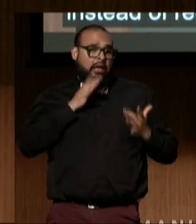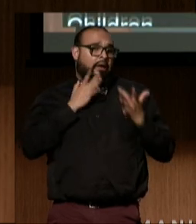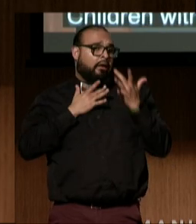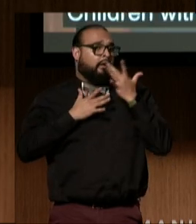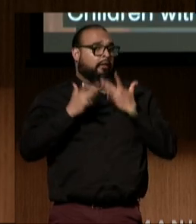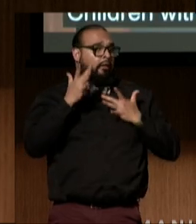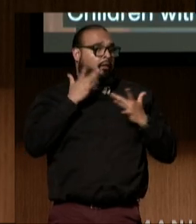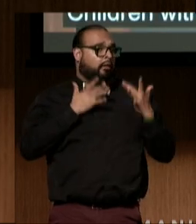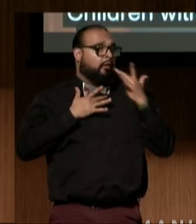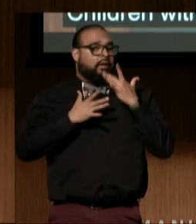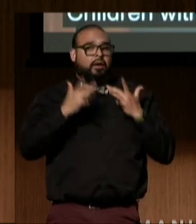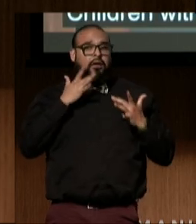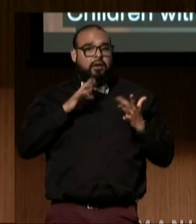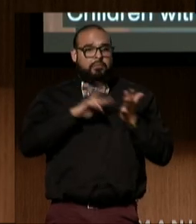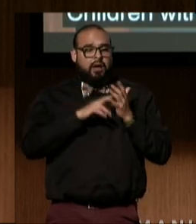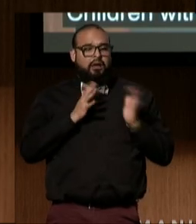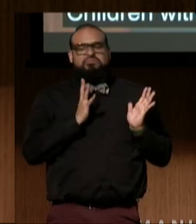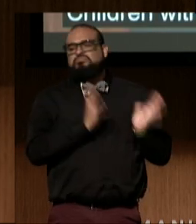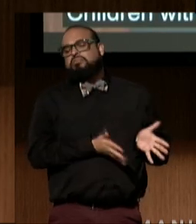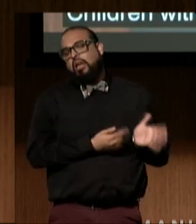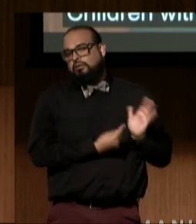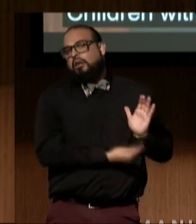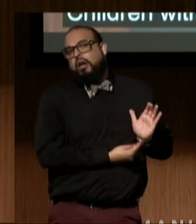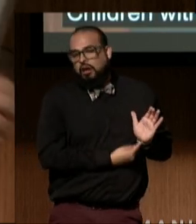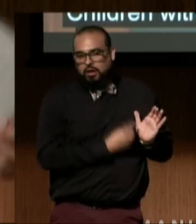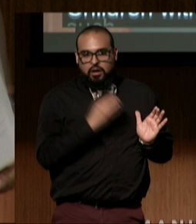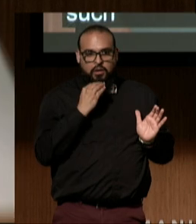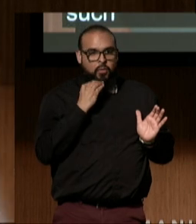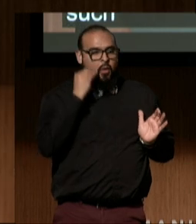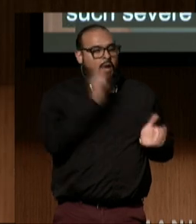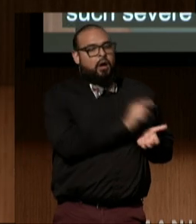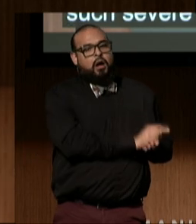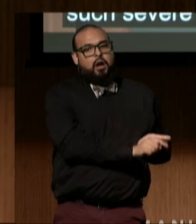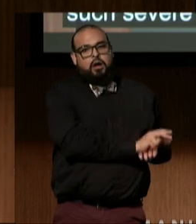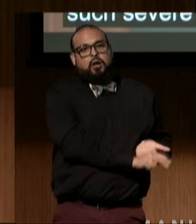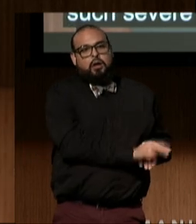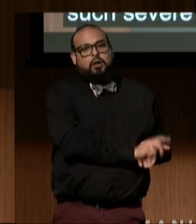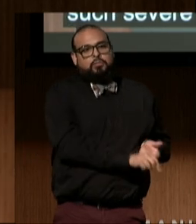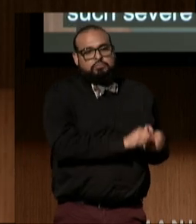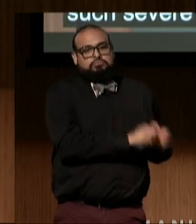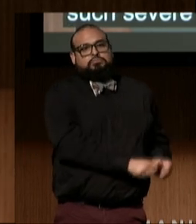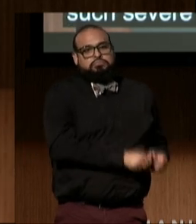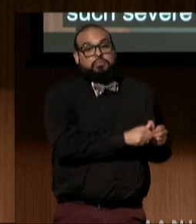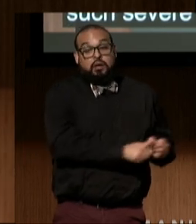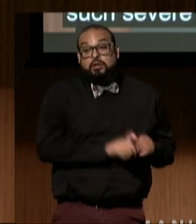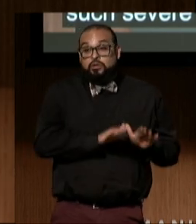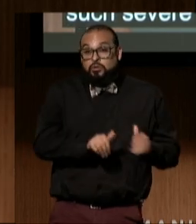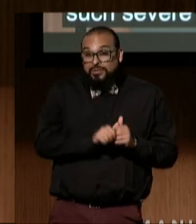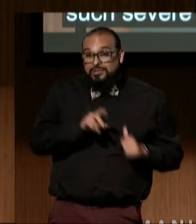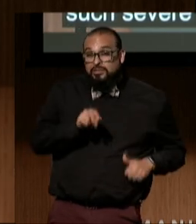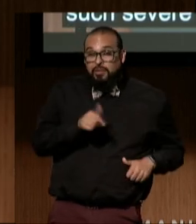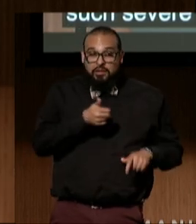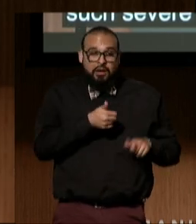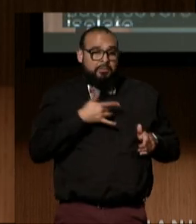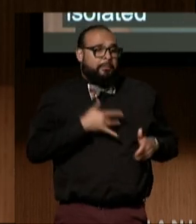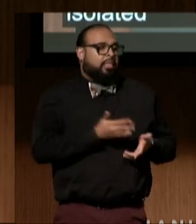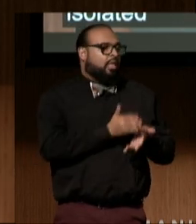that they are left isolated at home for weeks, children with disabilities who are denied what they need